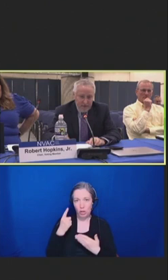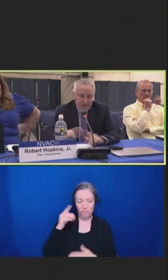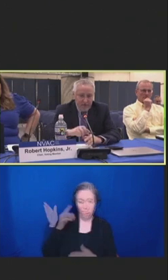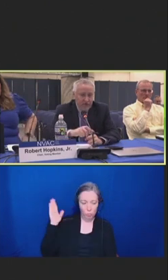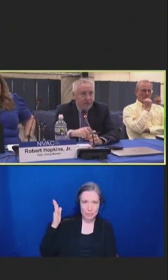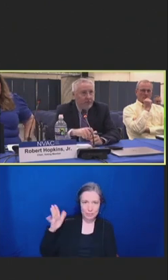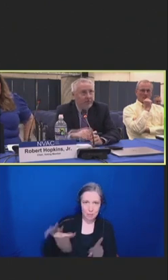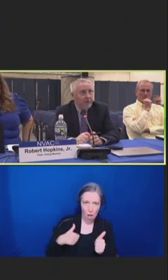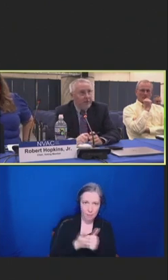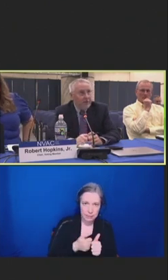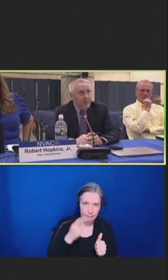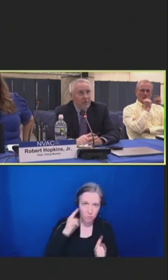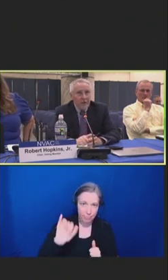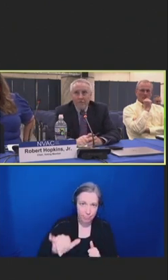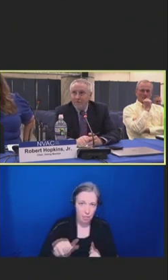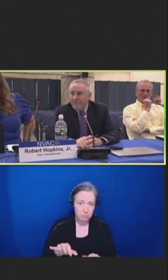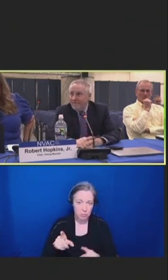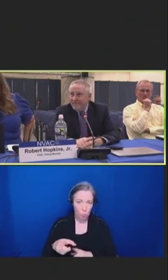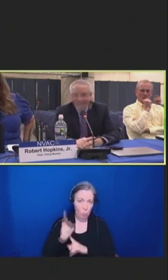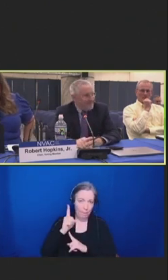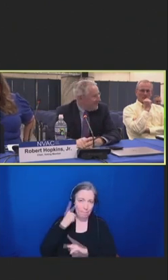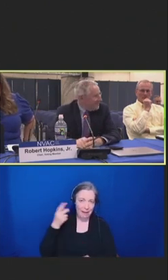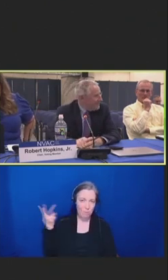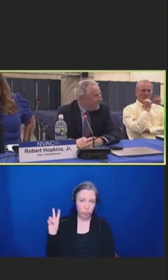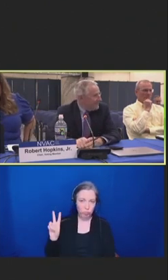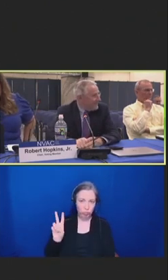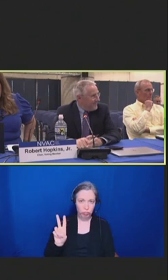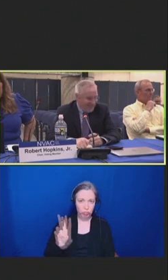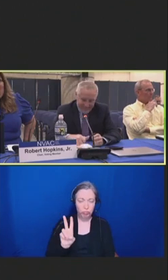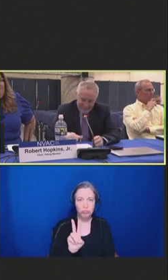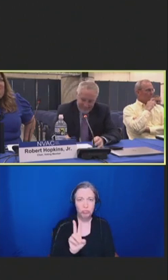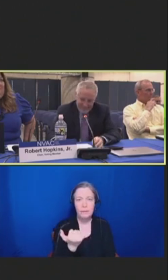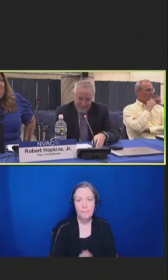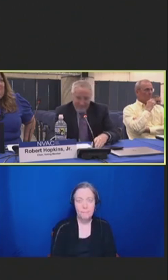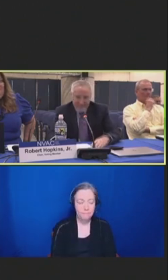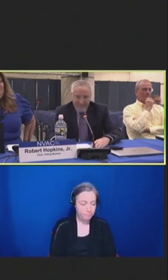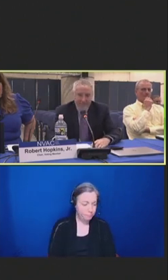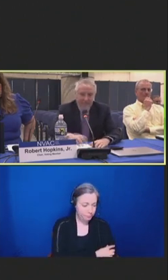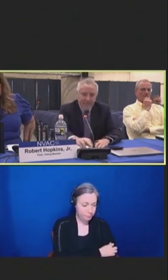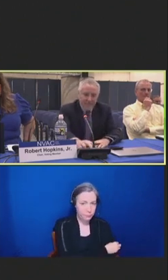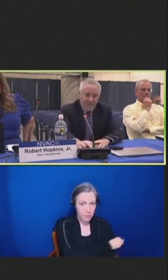Give us just a moment for them to get to the podium.